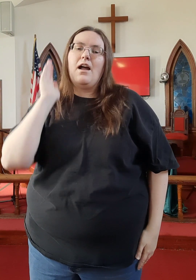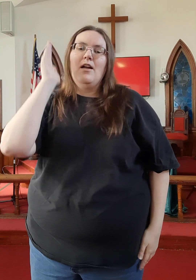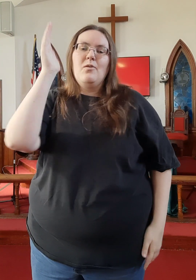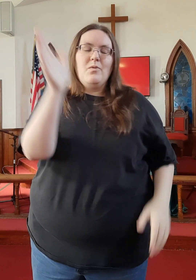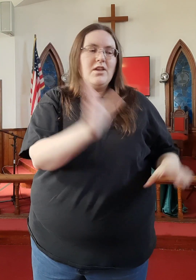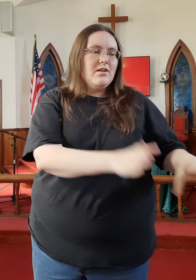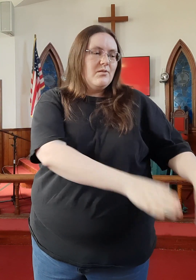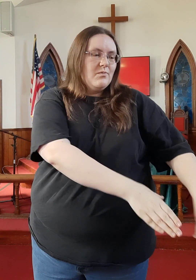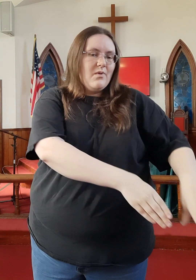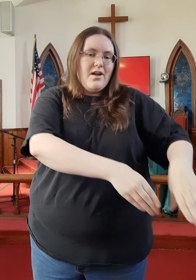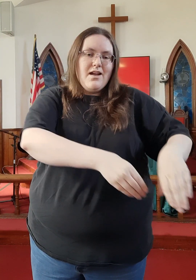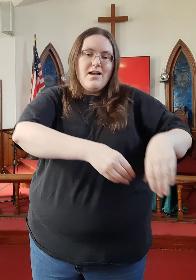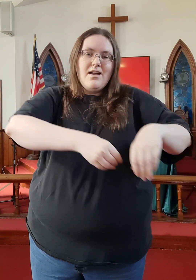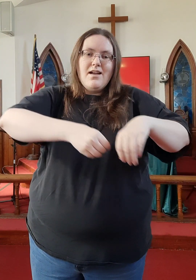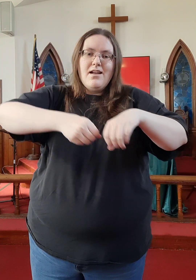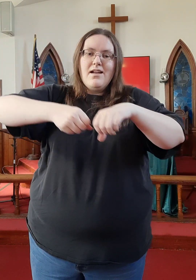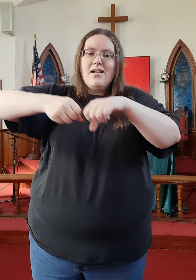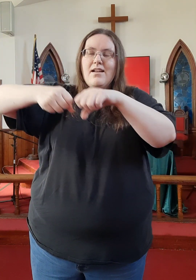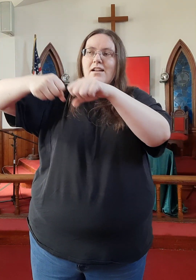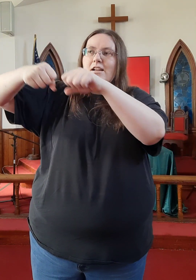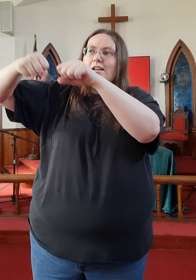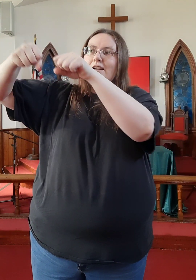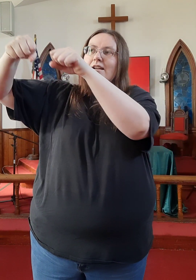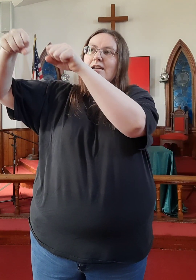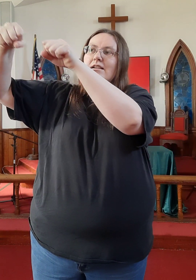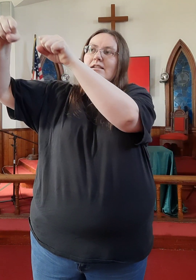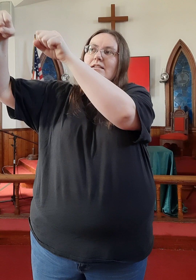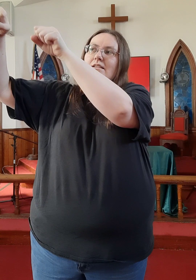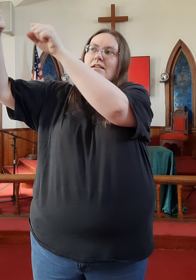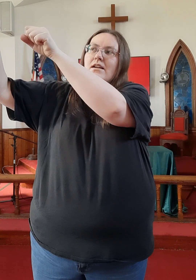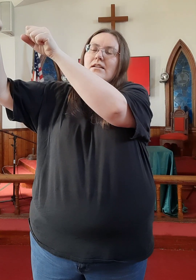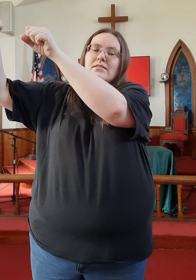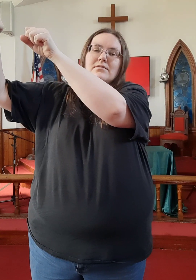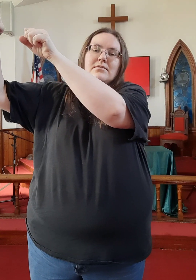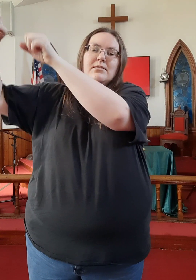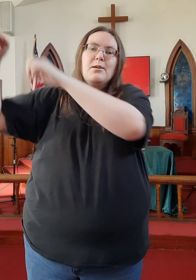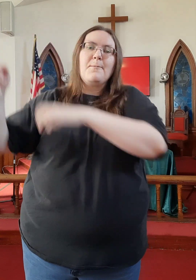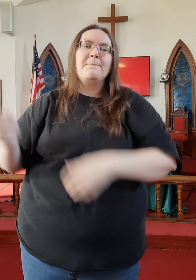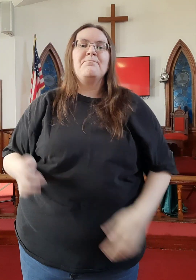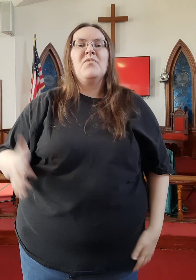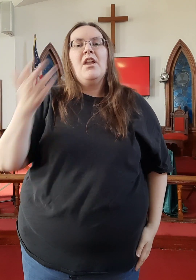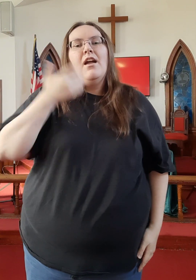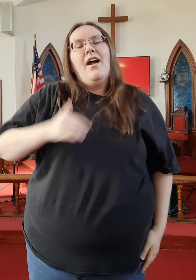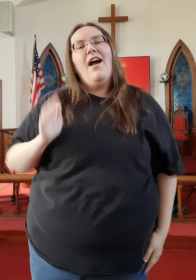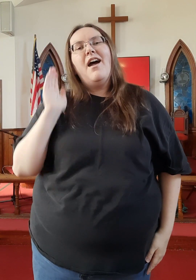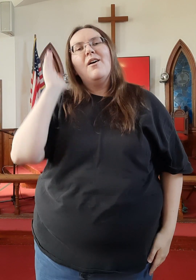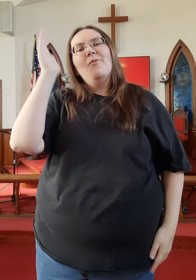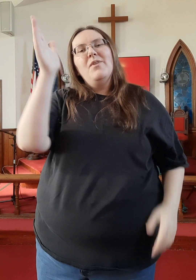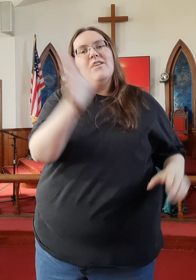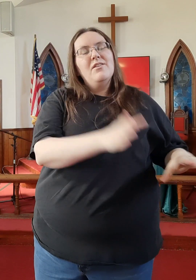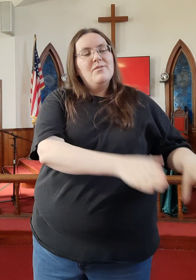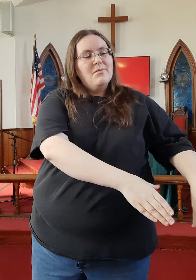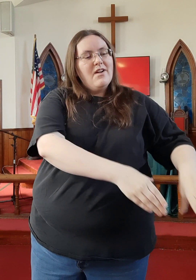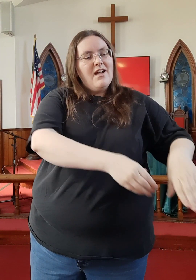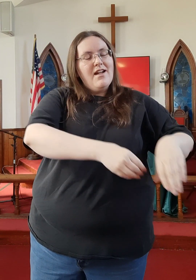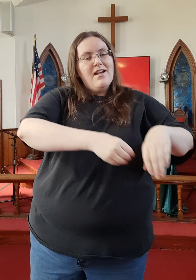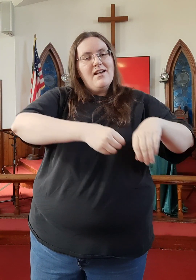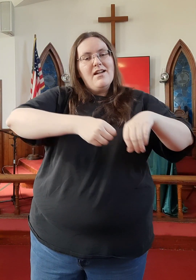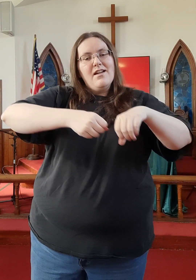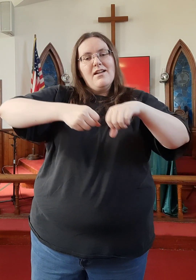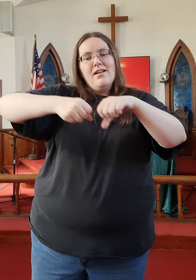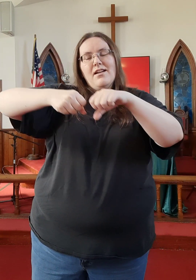I will rise